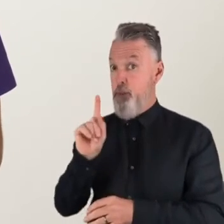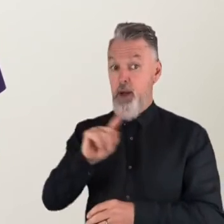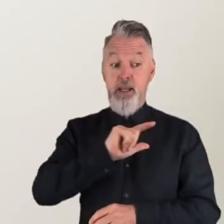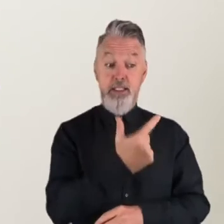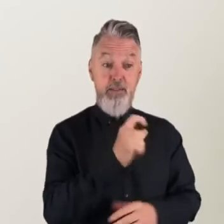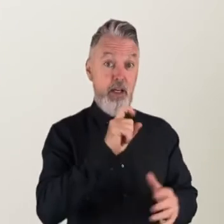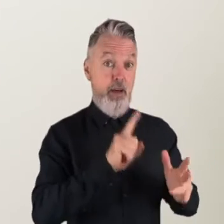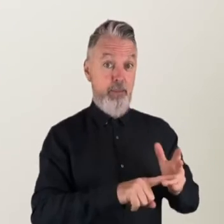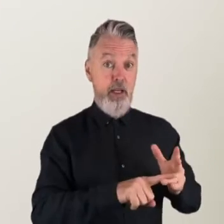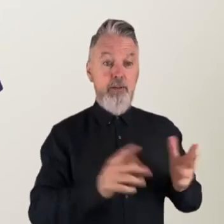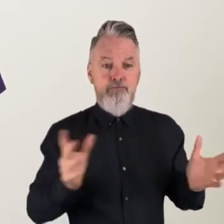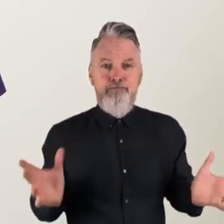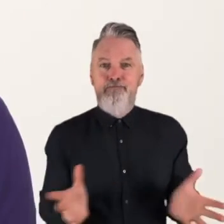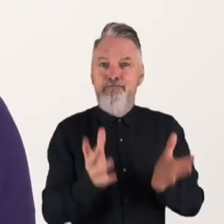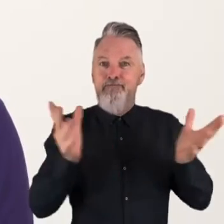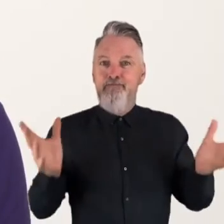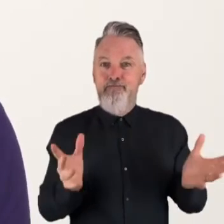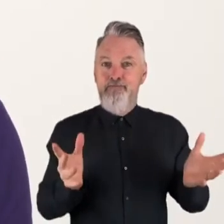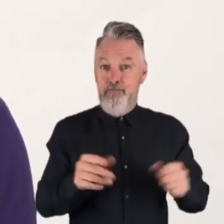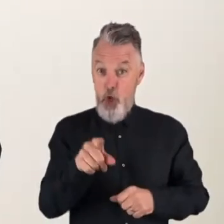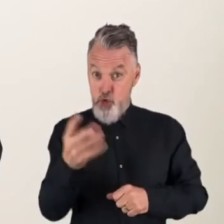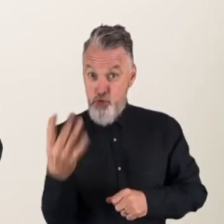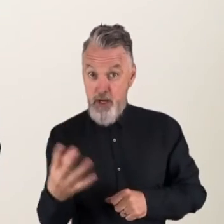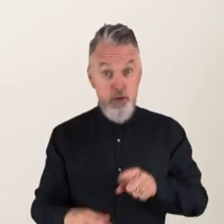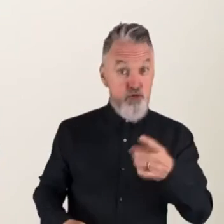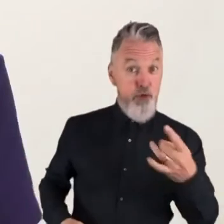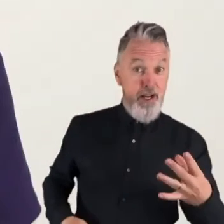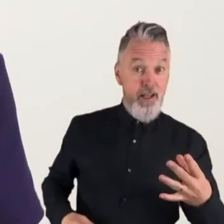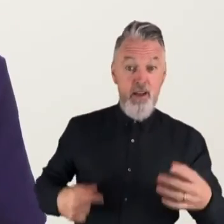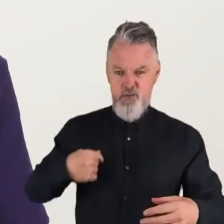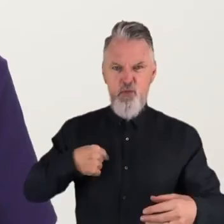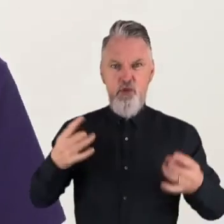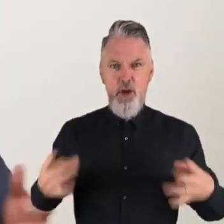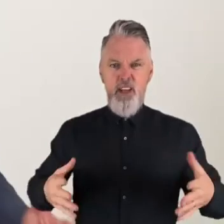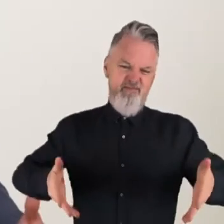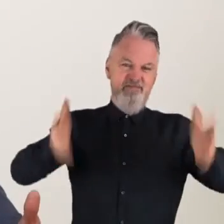where inclusion is experienced by all. Are you ready? We're ready Here we go!